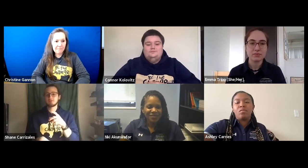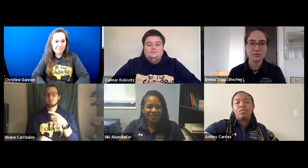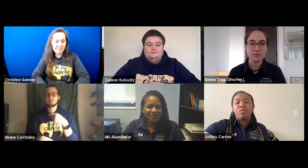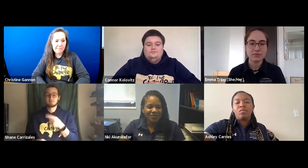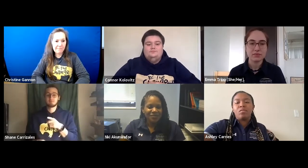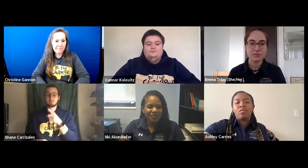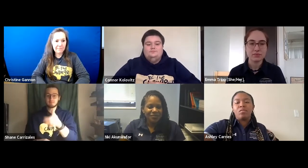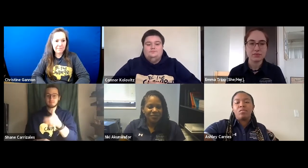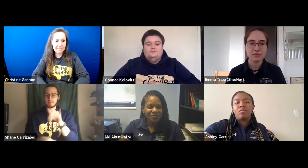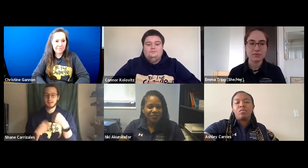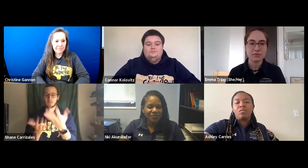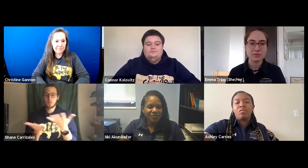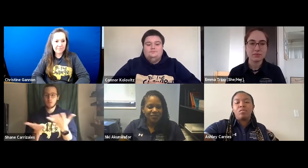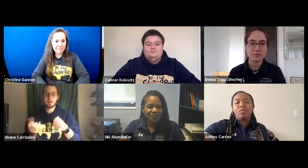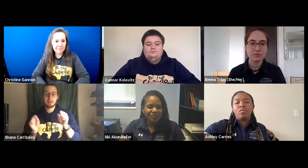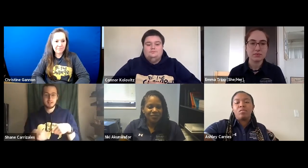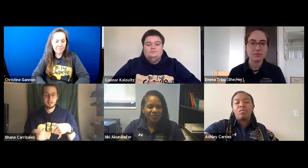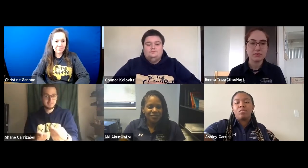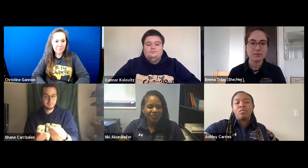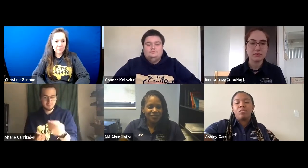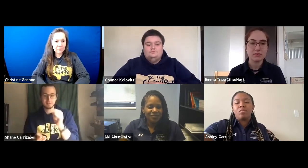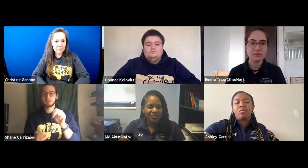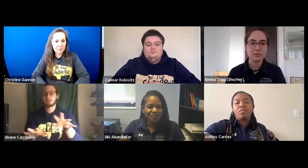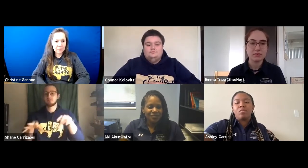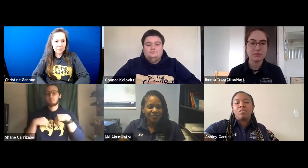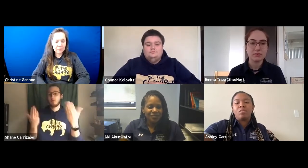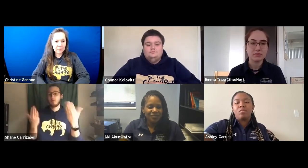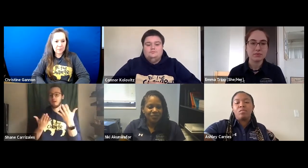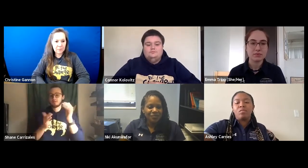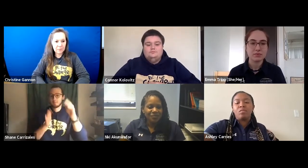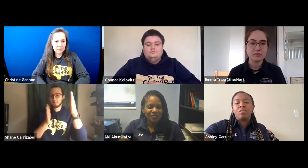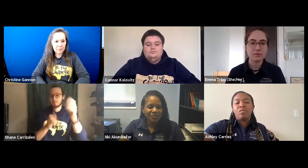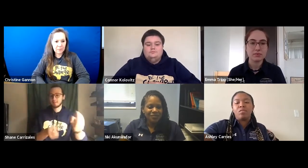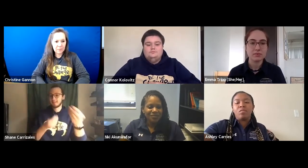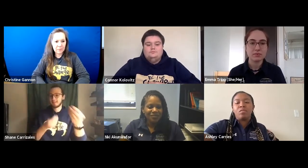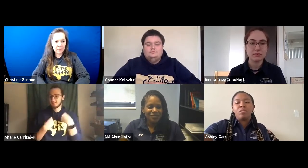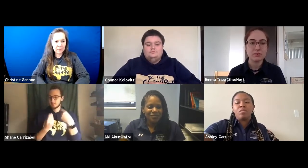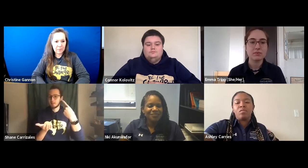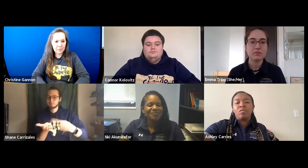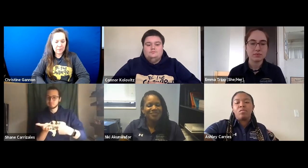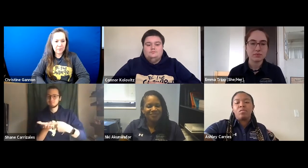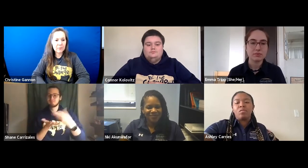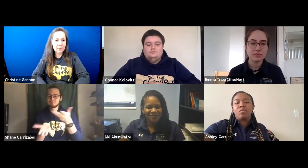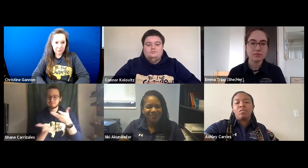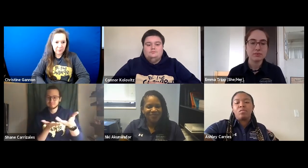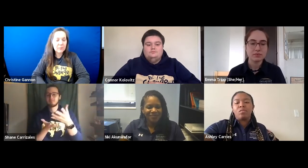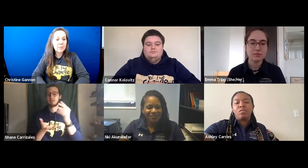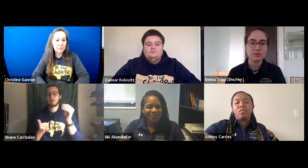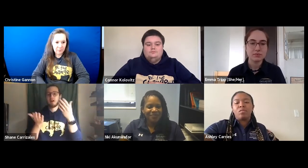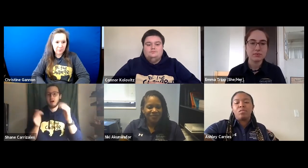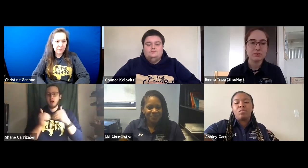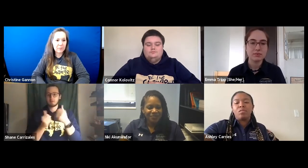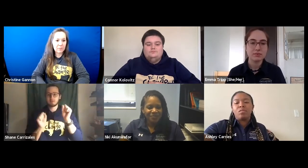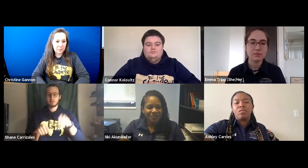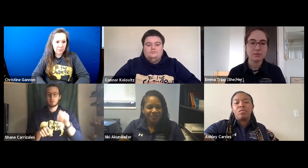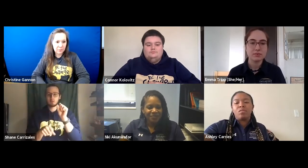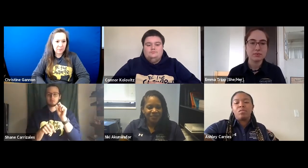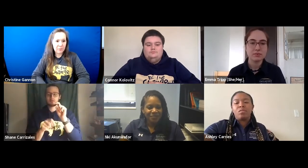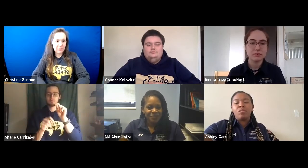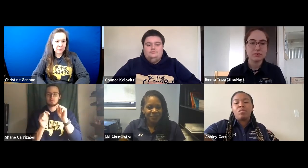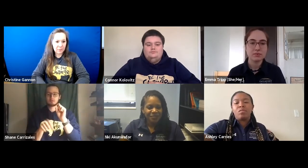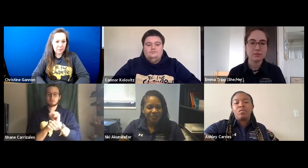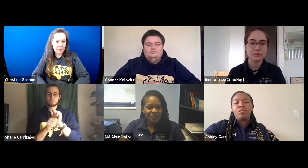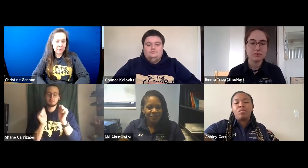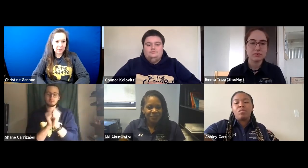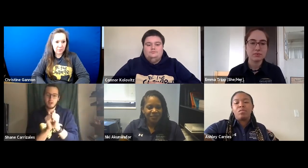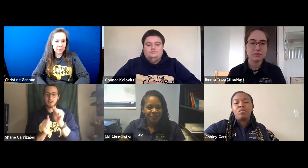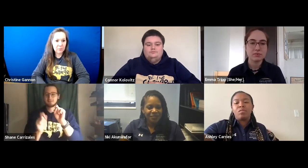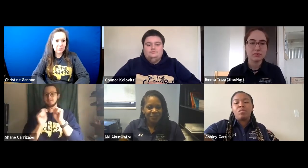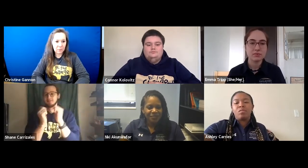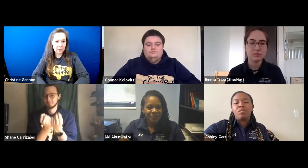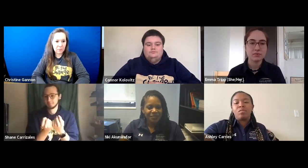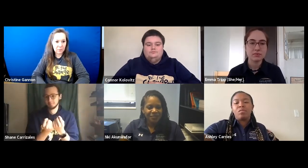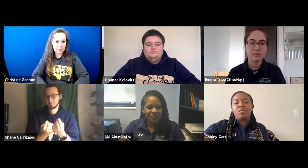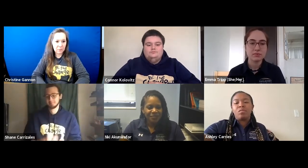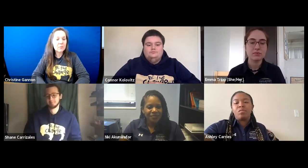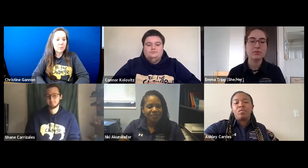I give you what I can give and I accept what that person can give me. So it’s how you work together as a team.